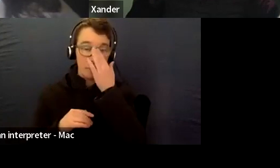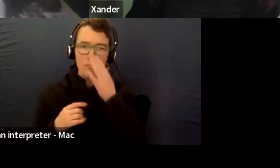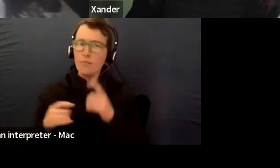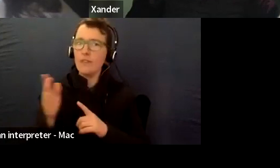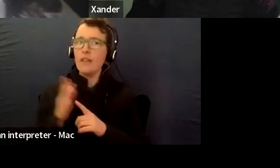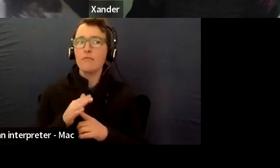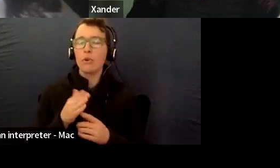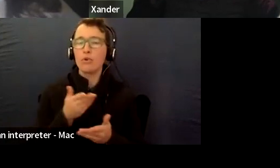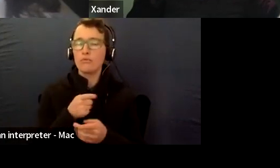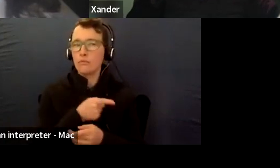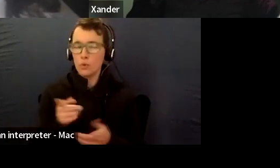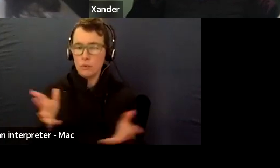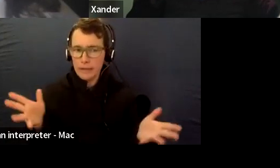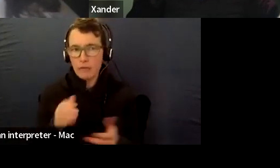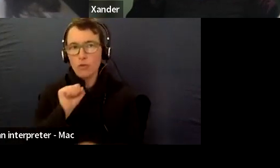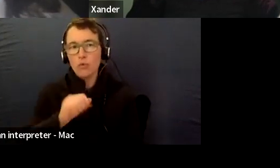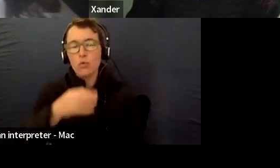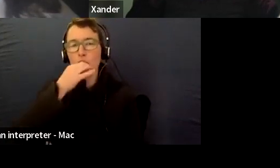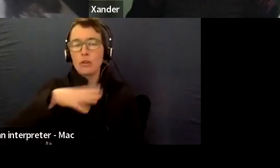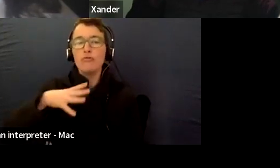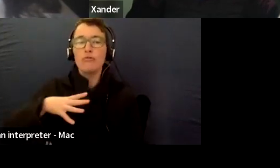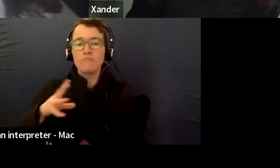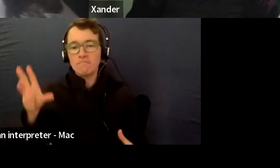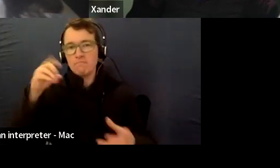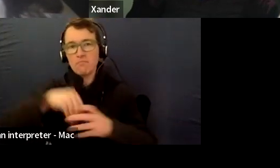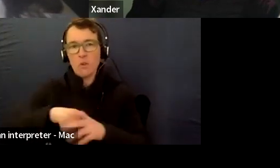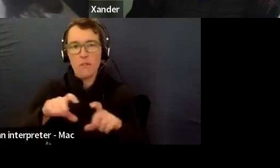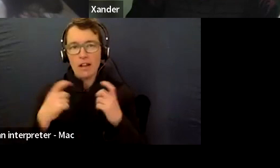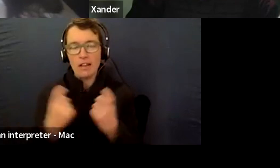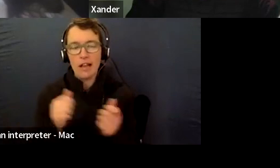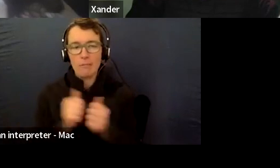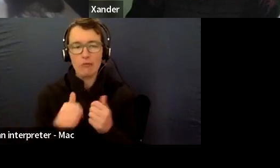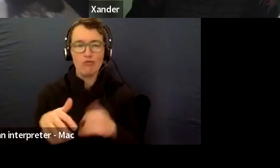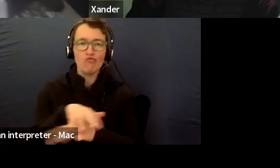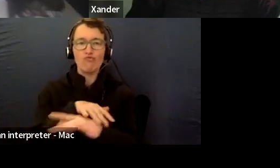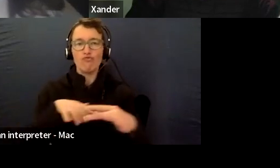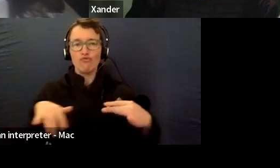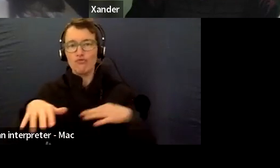memories, alongside our classmates, because that's what we want to do.